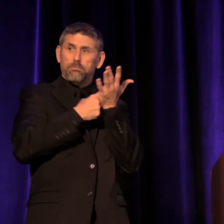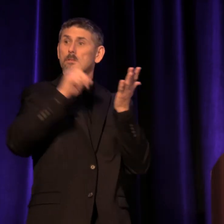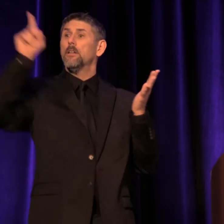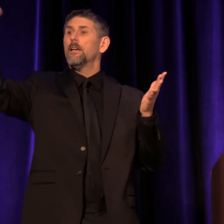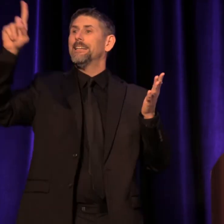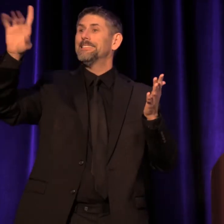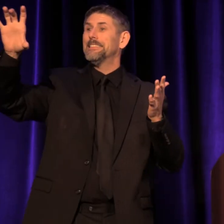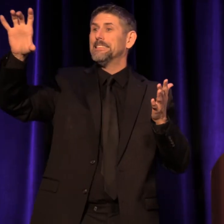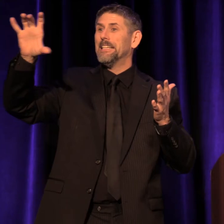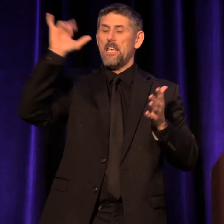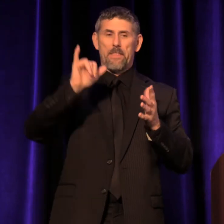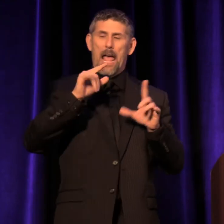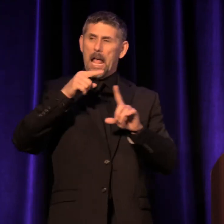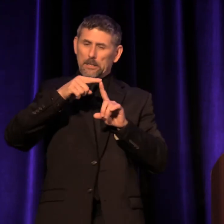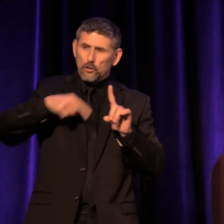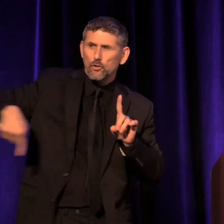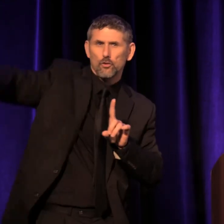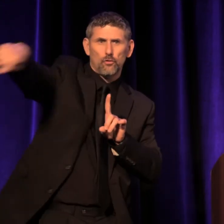That circular sense of progress